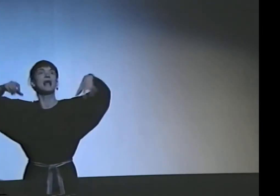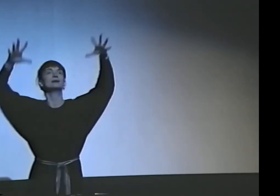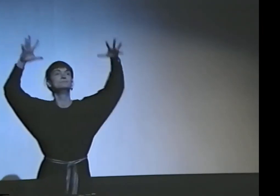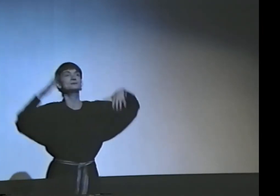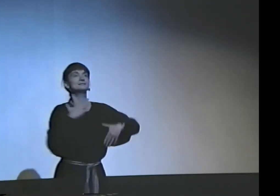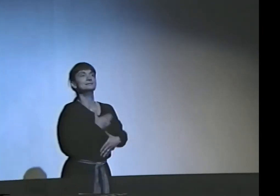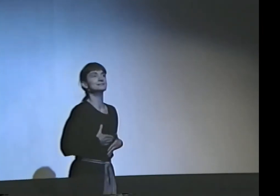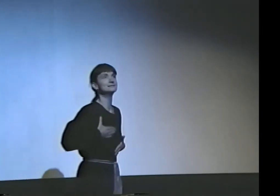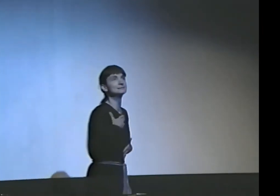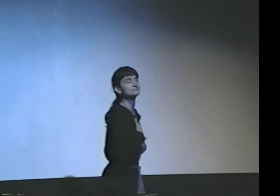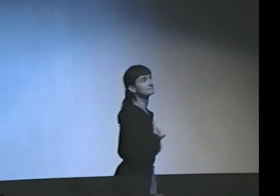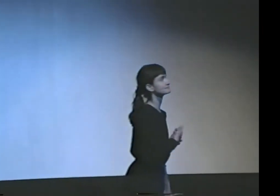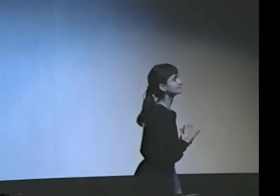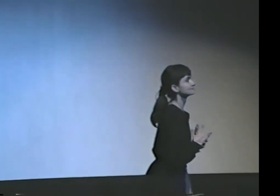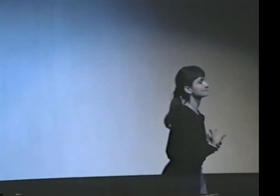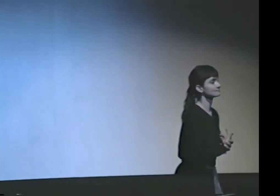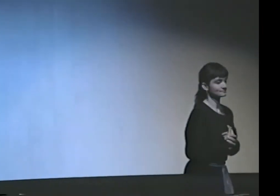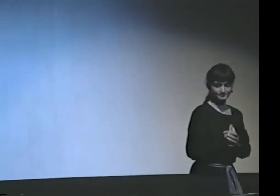OK, HOUSE LIGHTS, PLEASE.